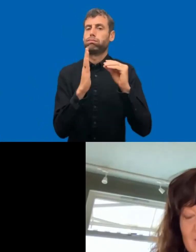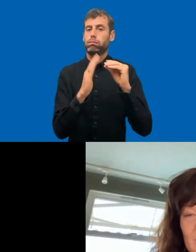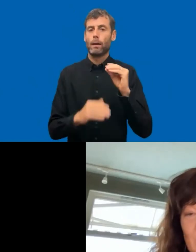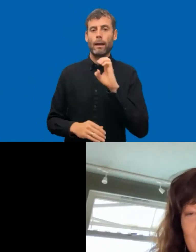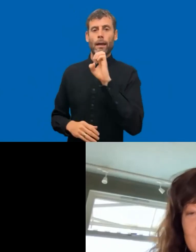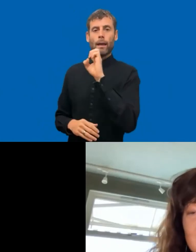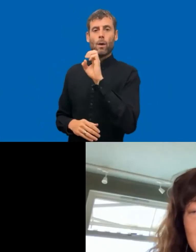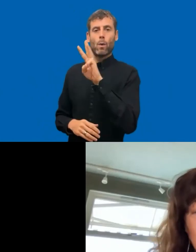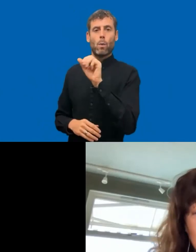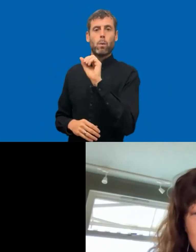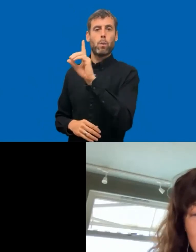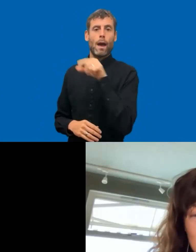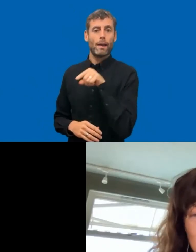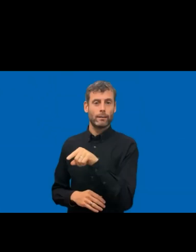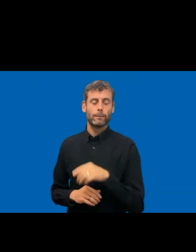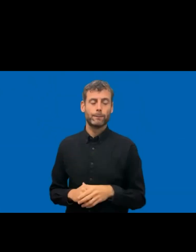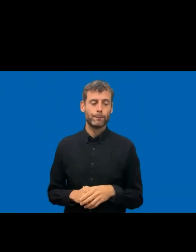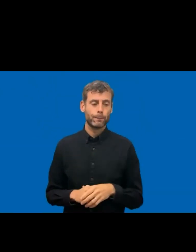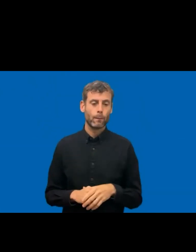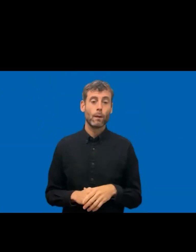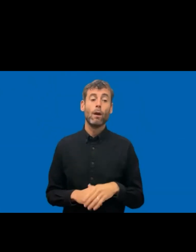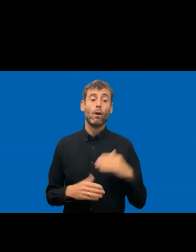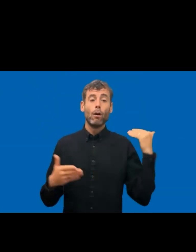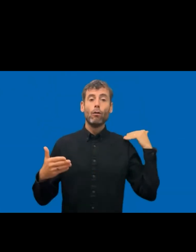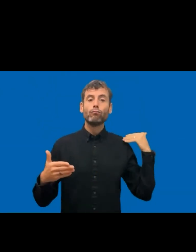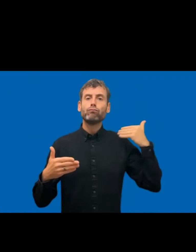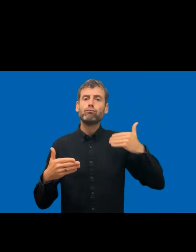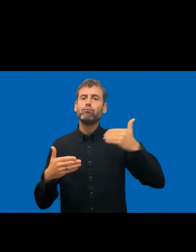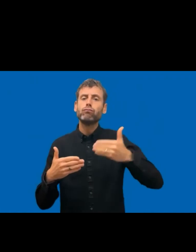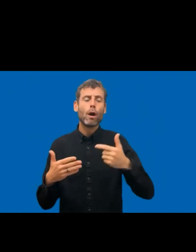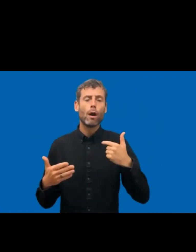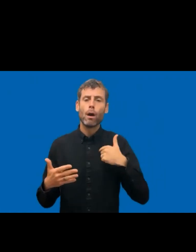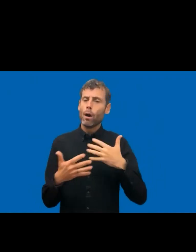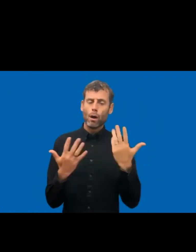cooperating and having dialogue with a lot of our neighbors in this period. So we know